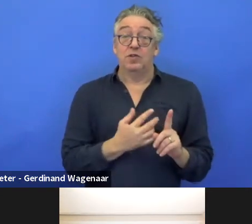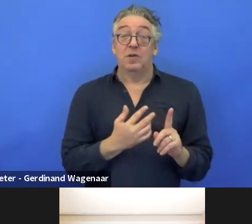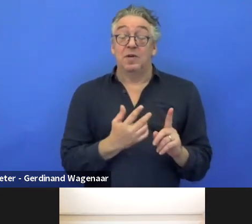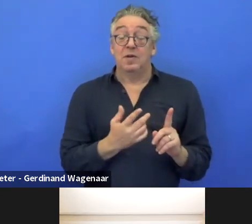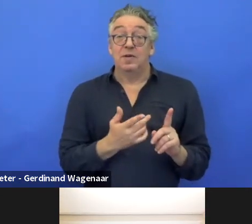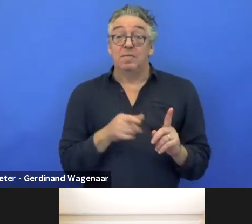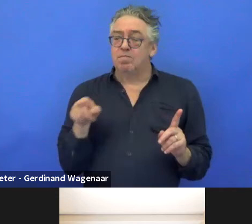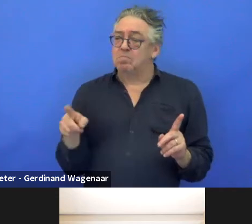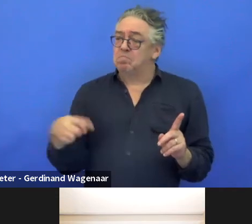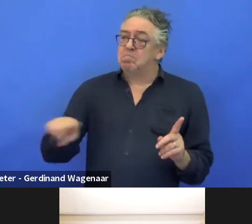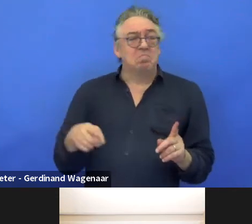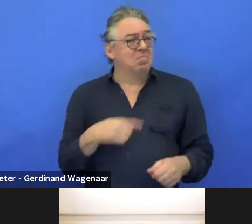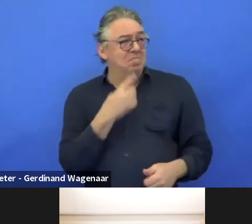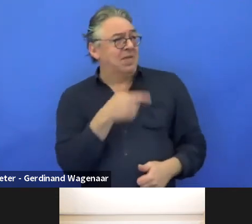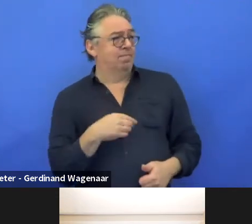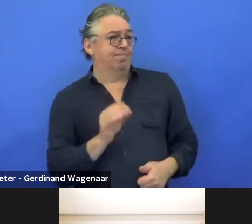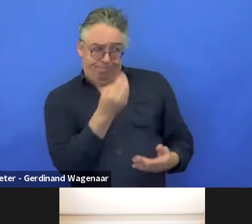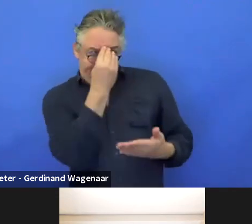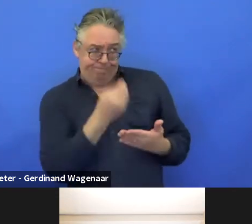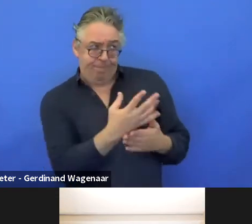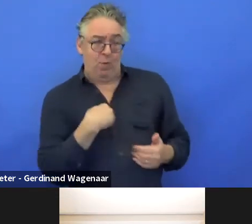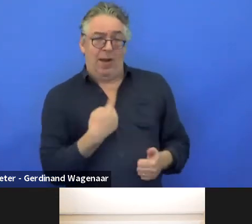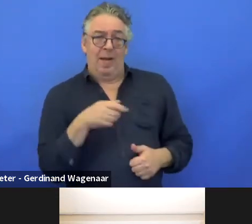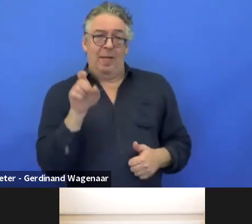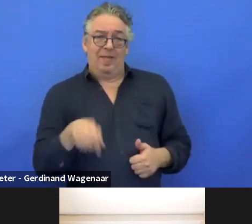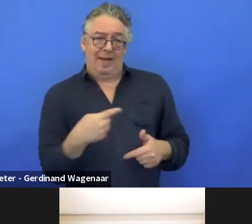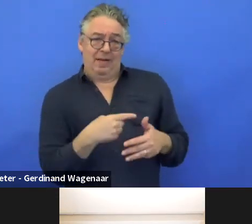It is also a possibility to reward them, our members,